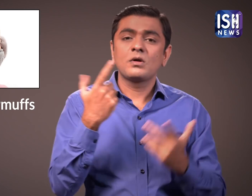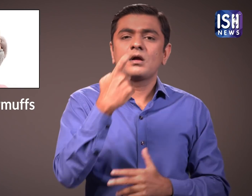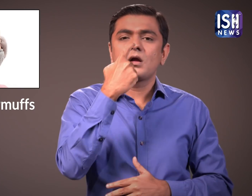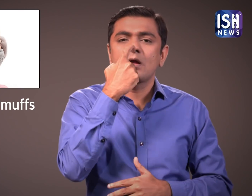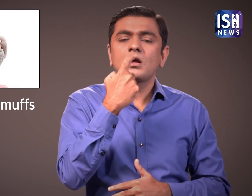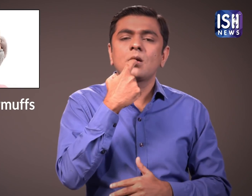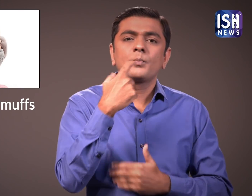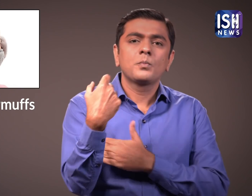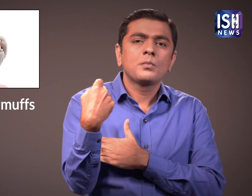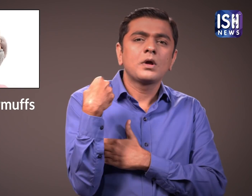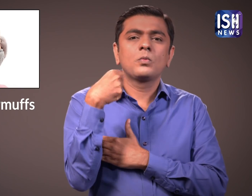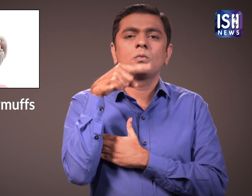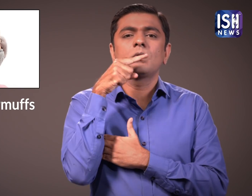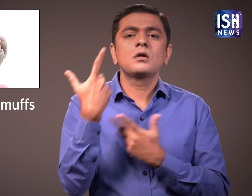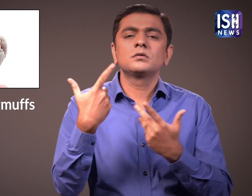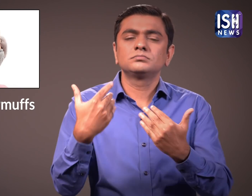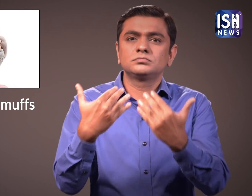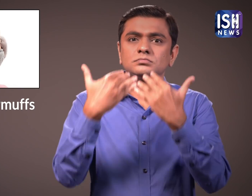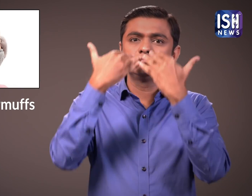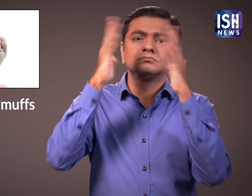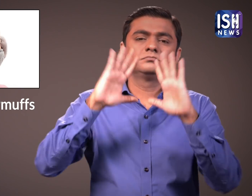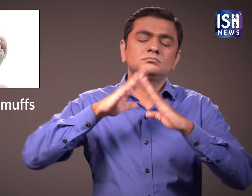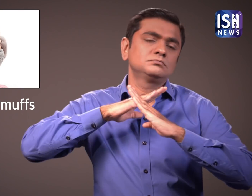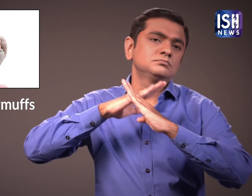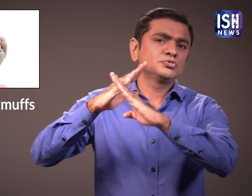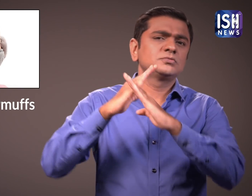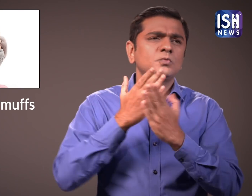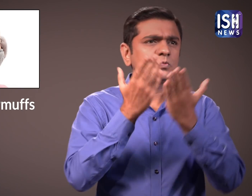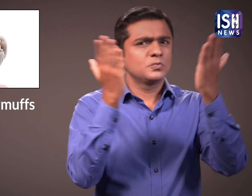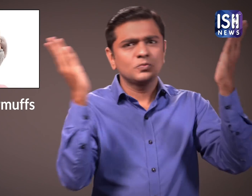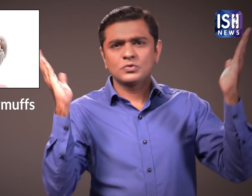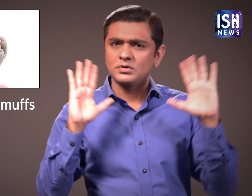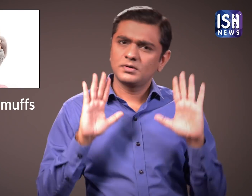To avoid any kind of infection covering your nose and mouth is a must.